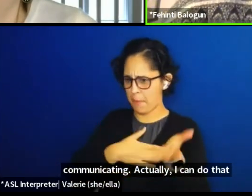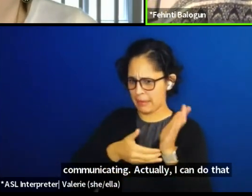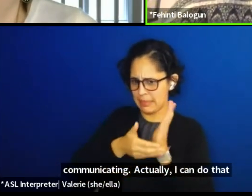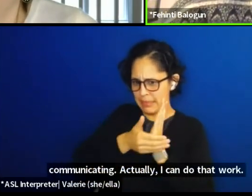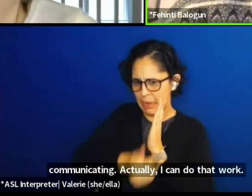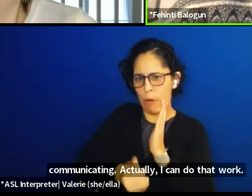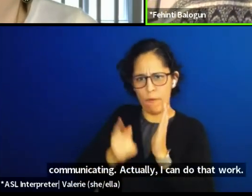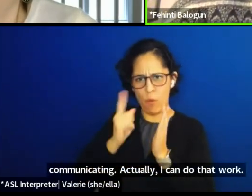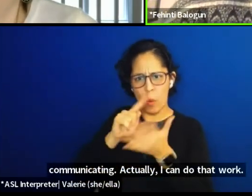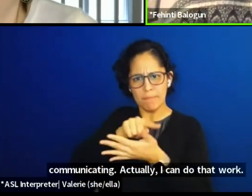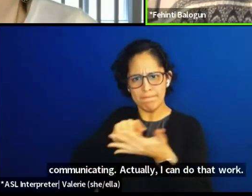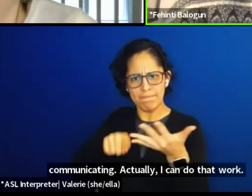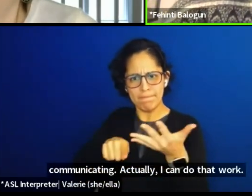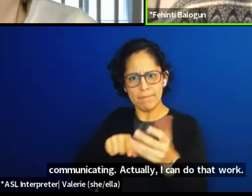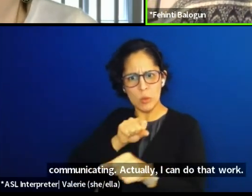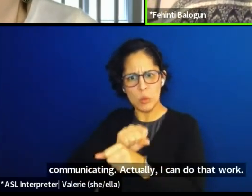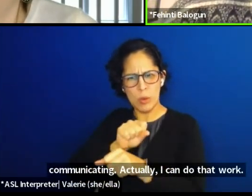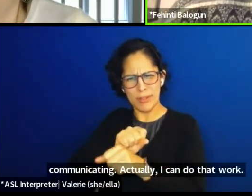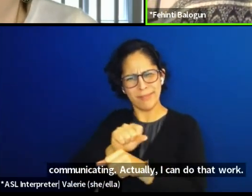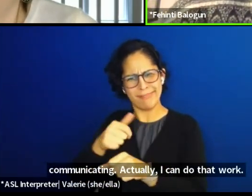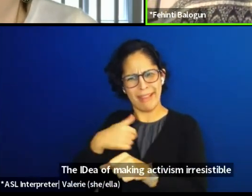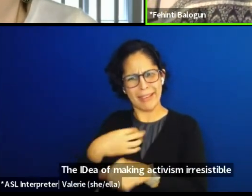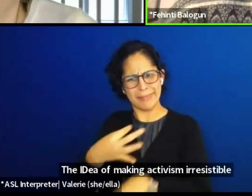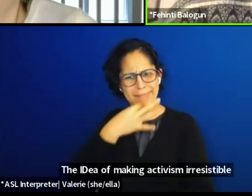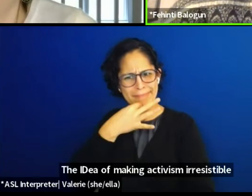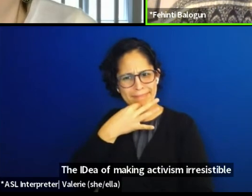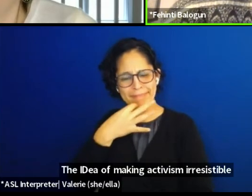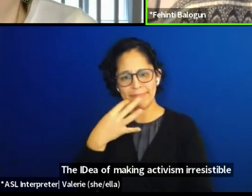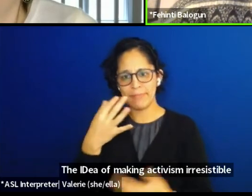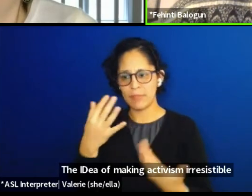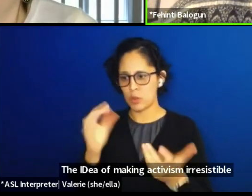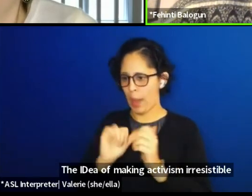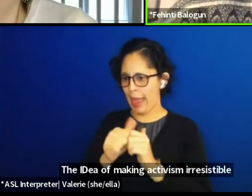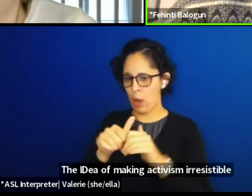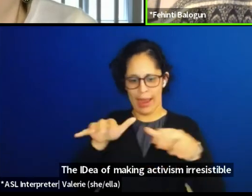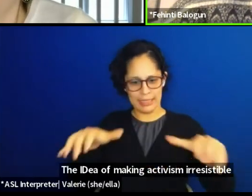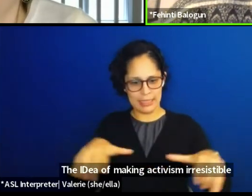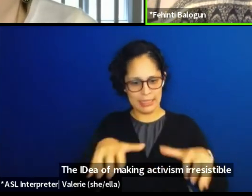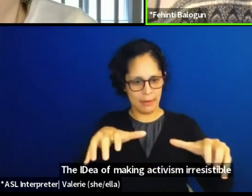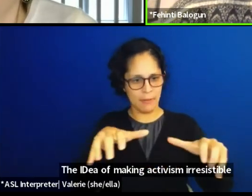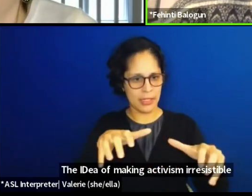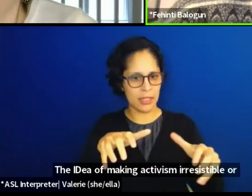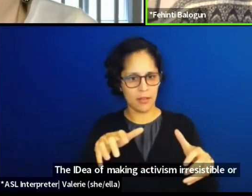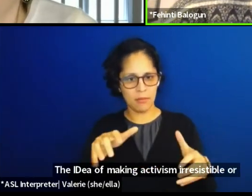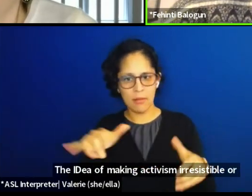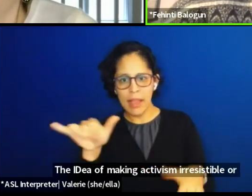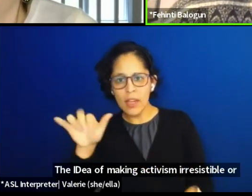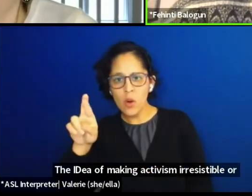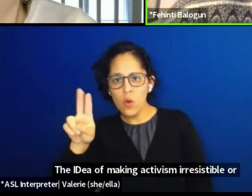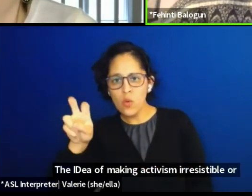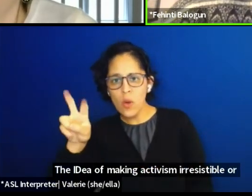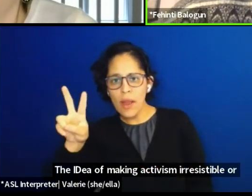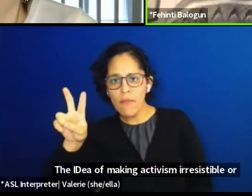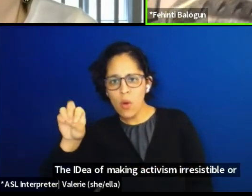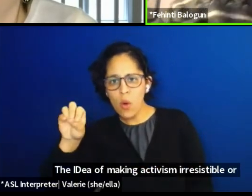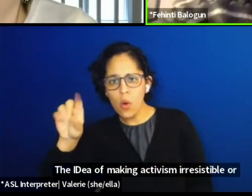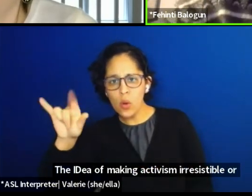The idea of making activism irresistible or revolutionary resistible is how we place ourselves in society.